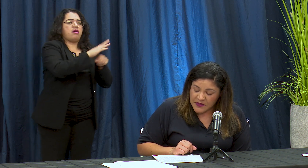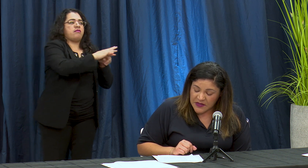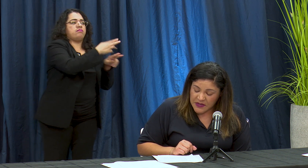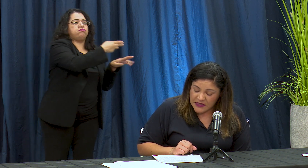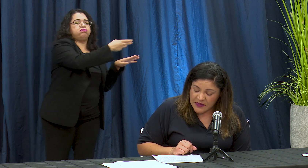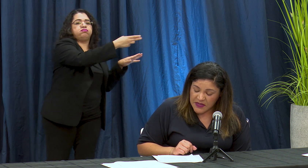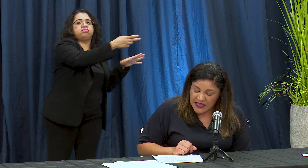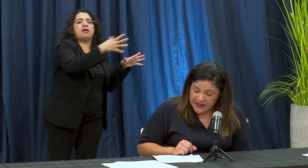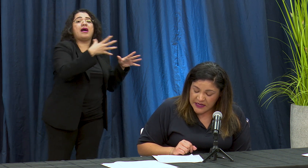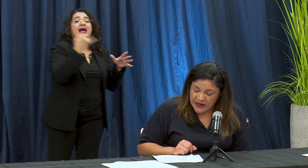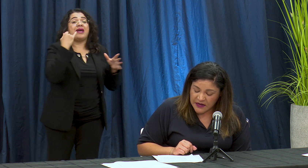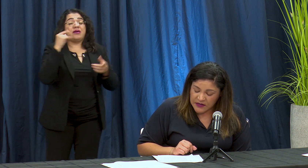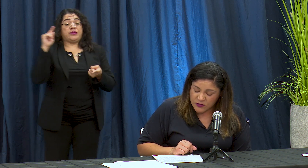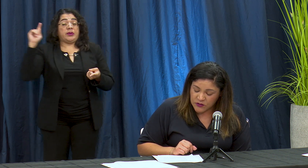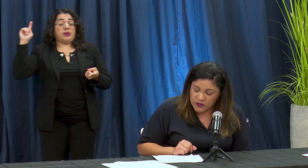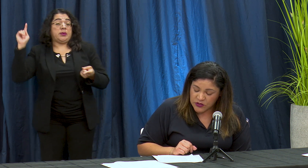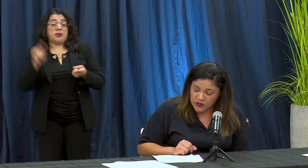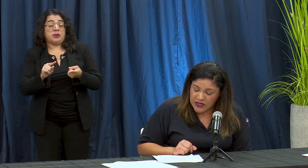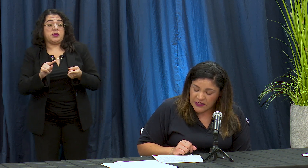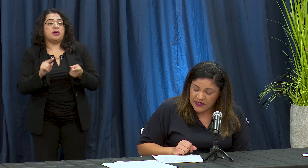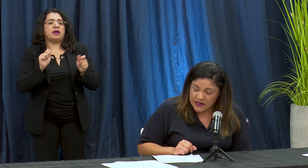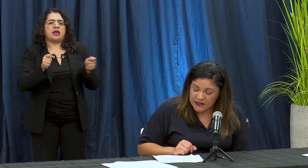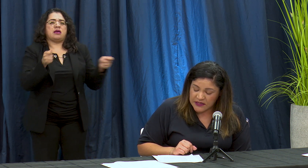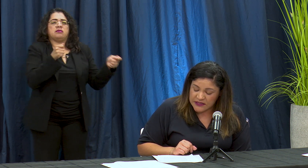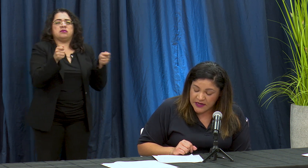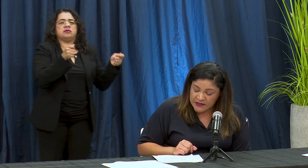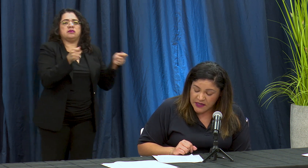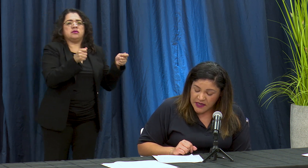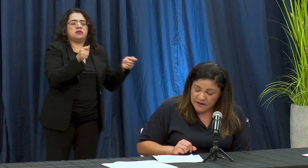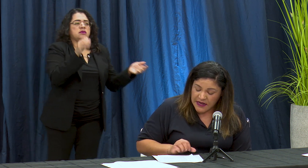P de menthe AME Deonte intrude she owned a Las characteristic --is de